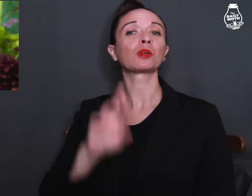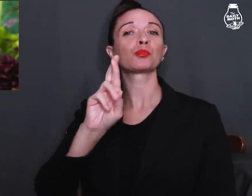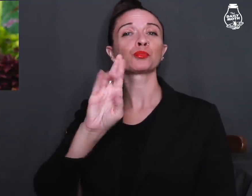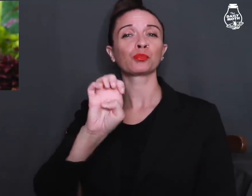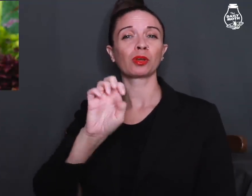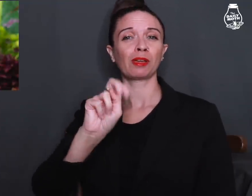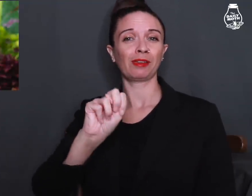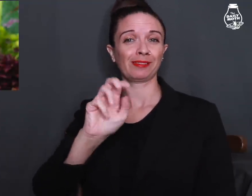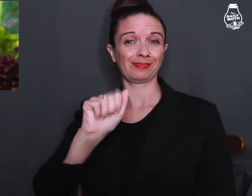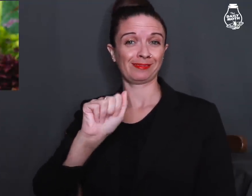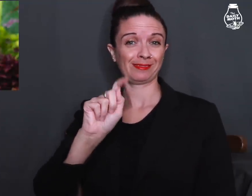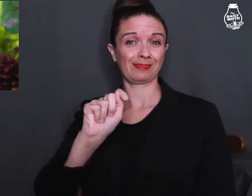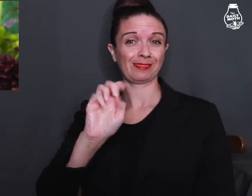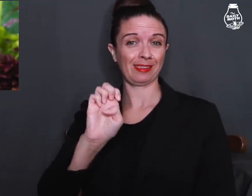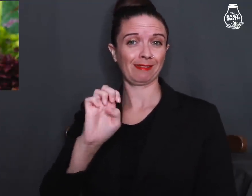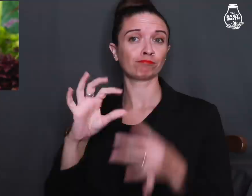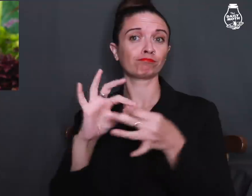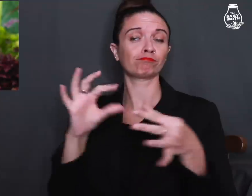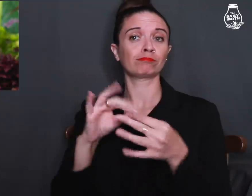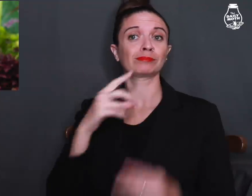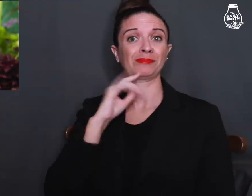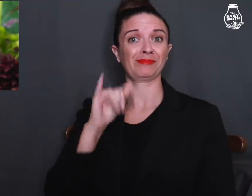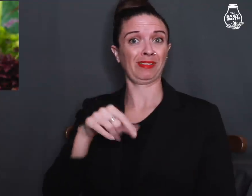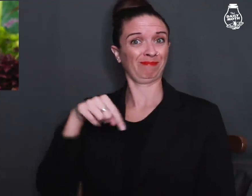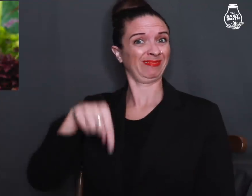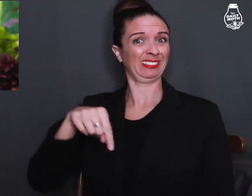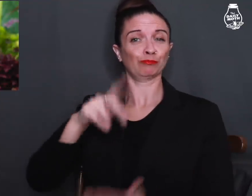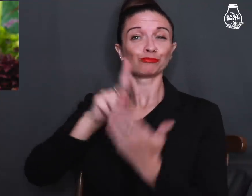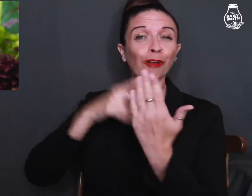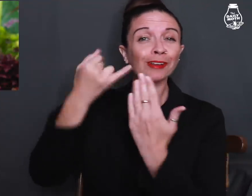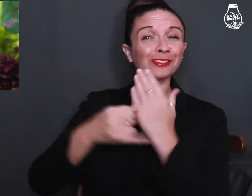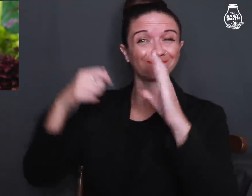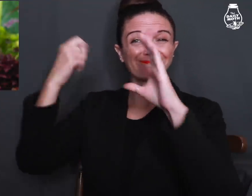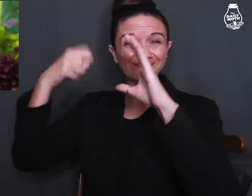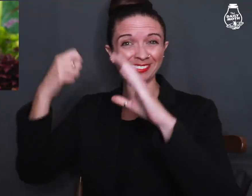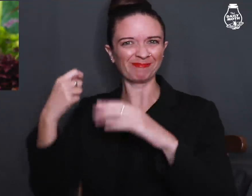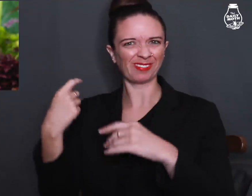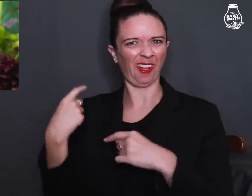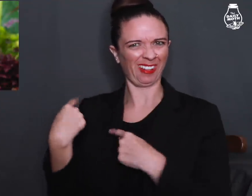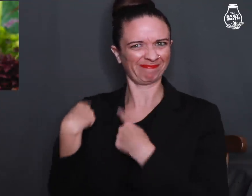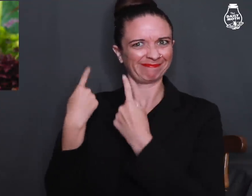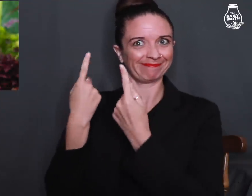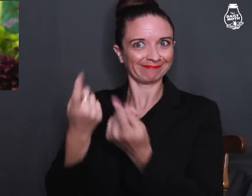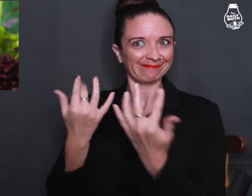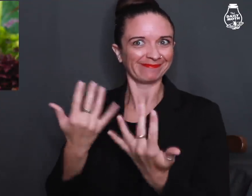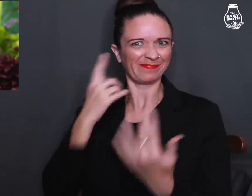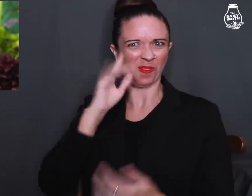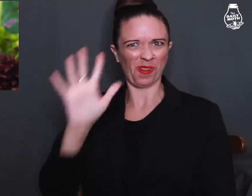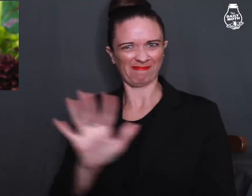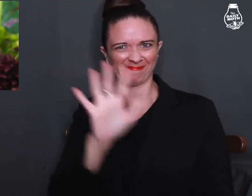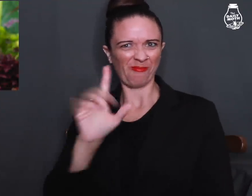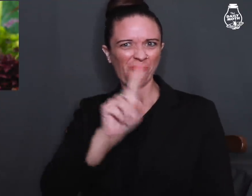Renate said this project has been in the works for more than